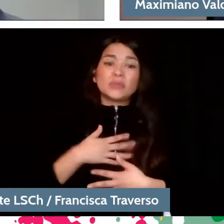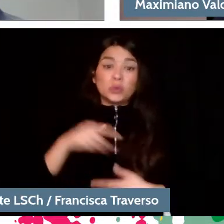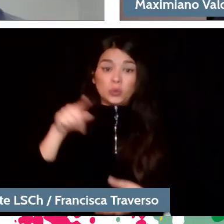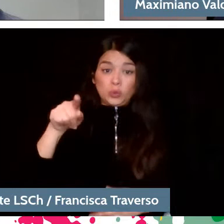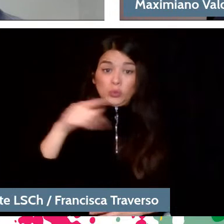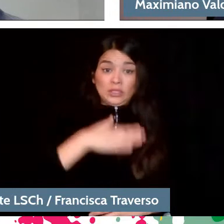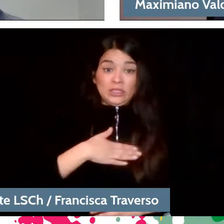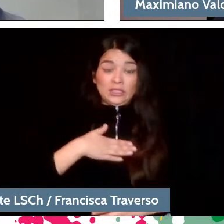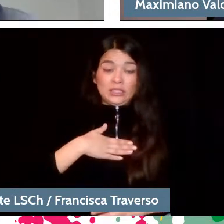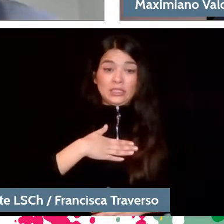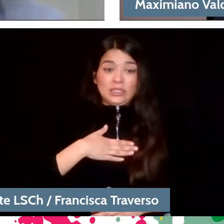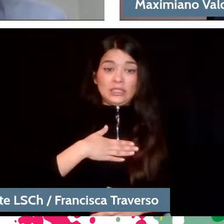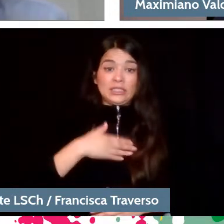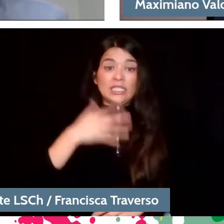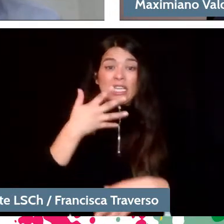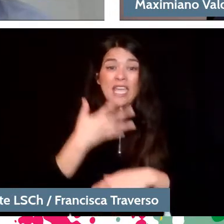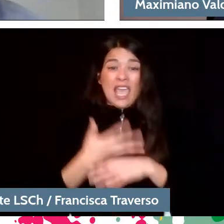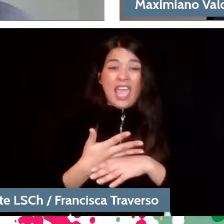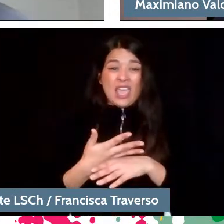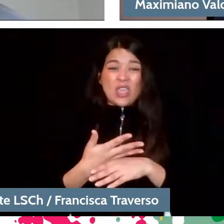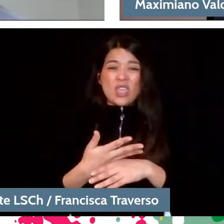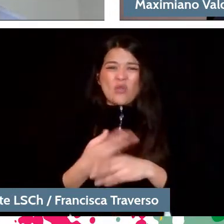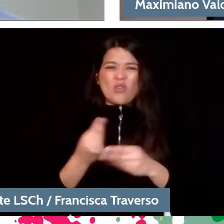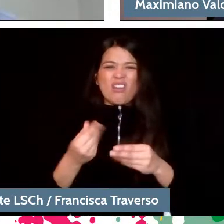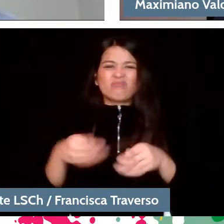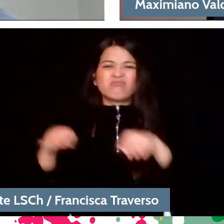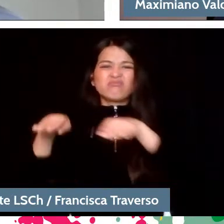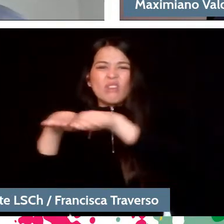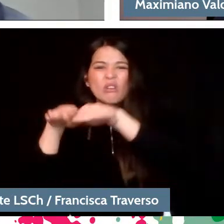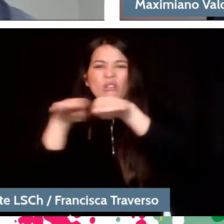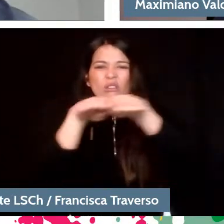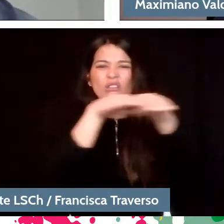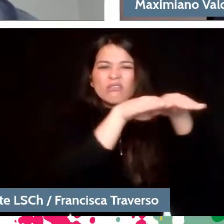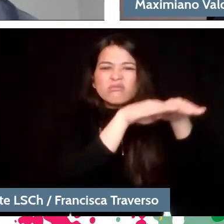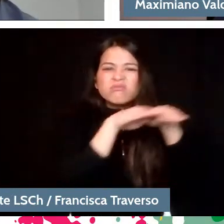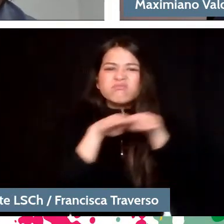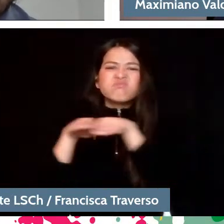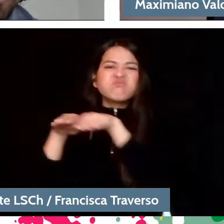do you feel that there is a progressive homogenization in the orchestras or rather, can these still be felt as